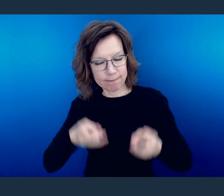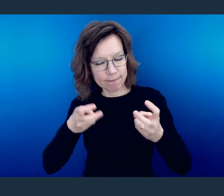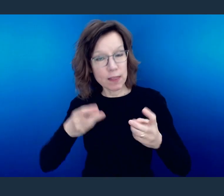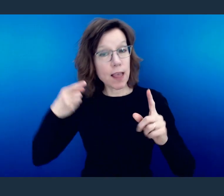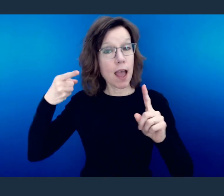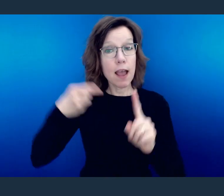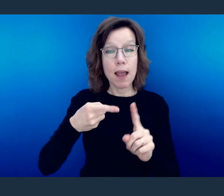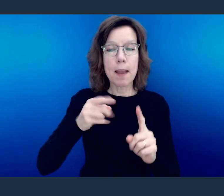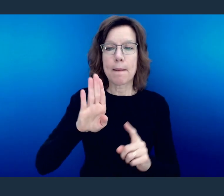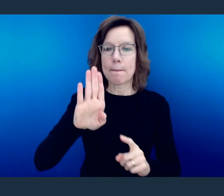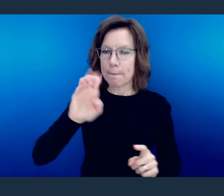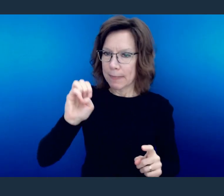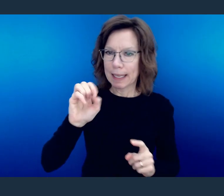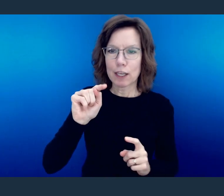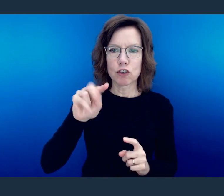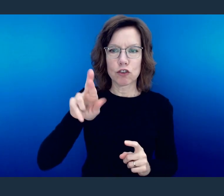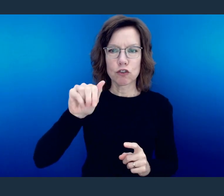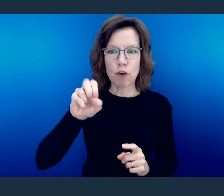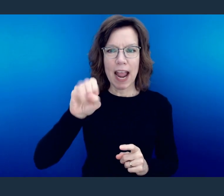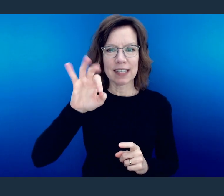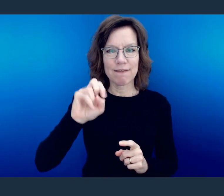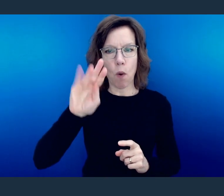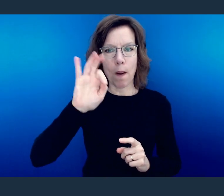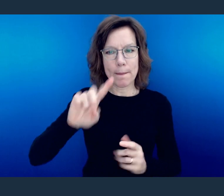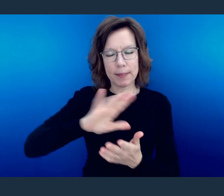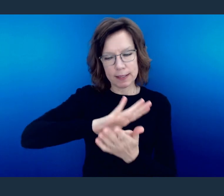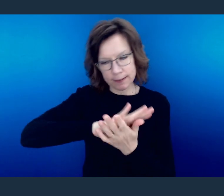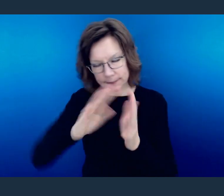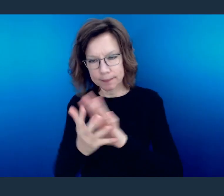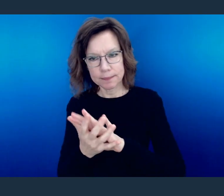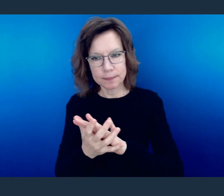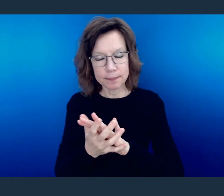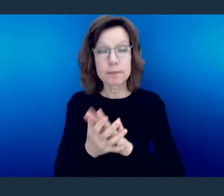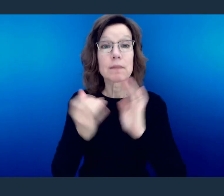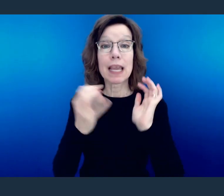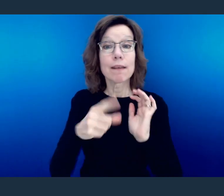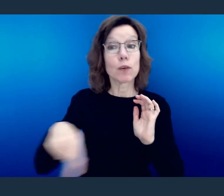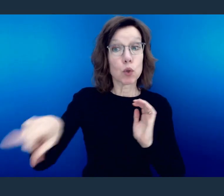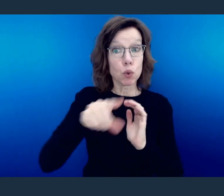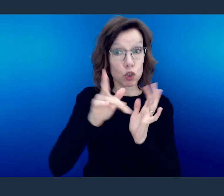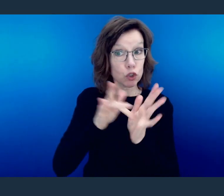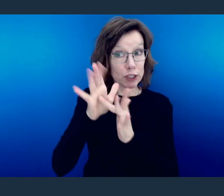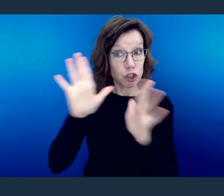Transformed." You see, there's several transformations that take place in the life of a believer.